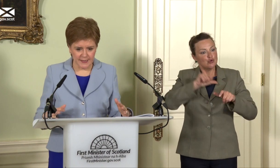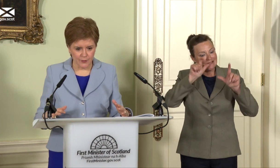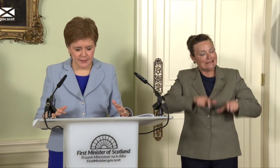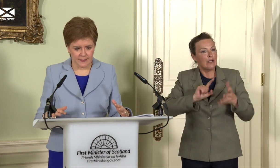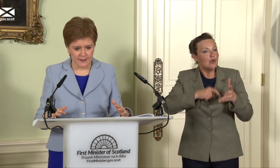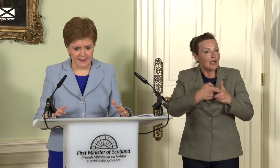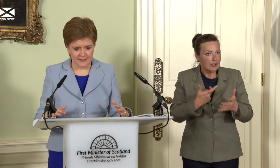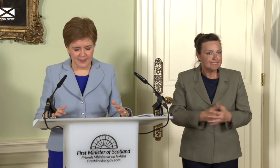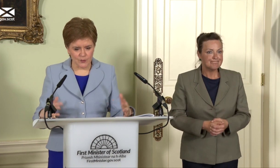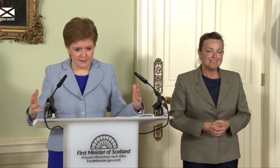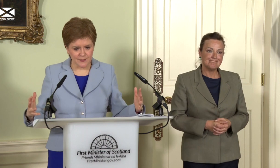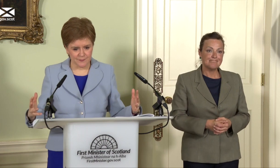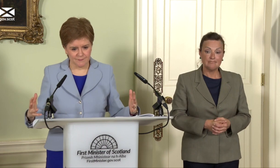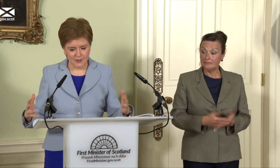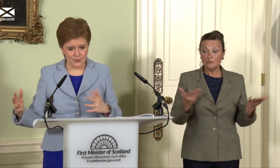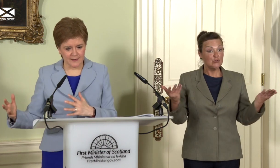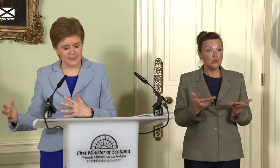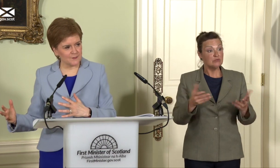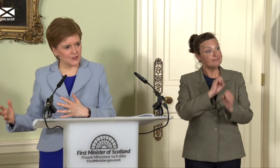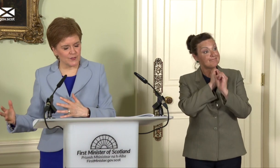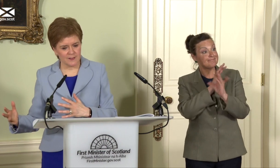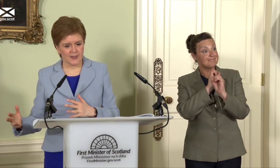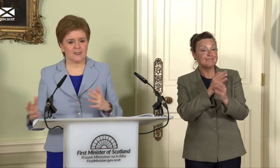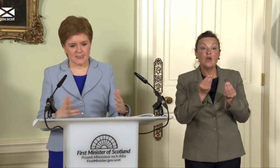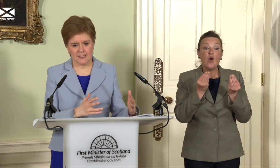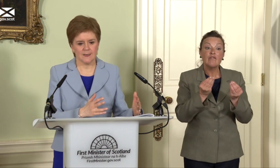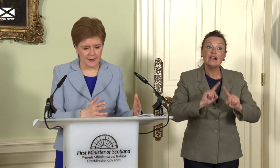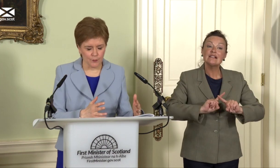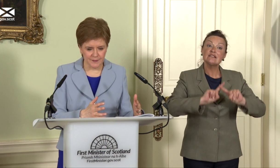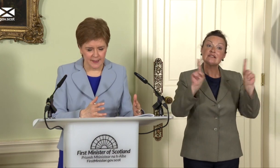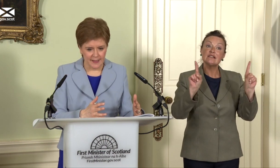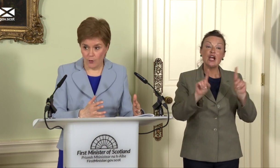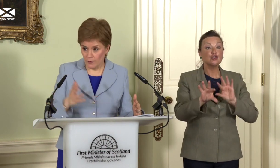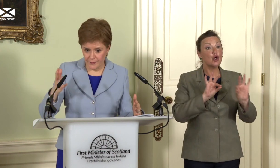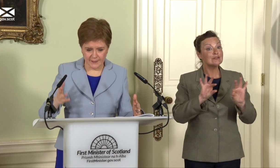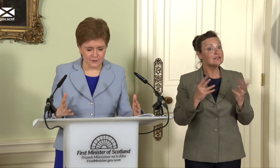out here is an alternative. An alternative to the certainty of all of the things I’ve just